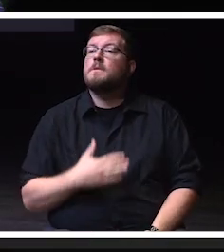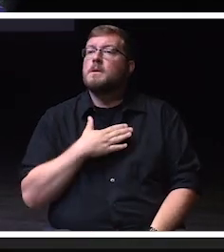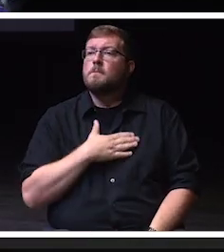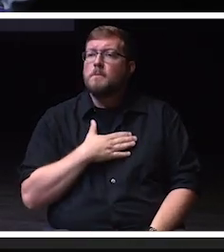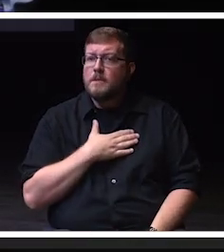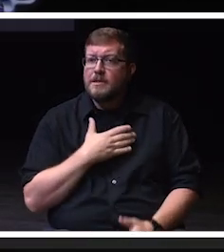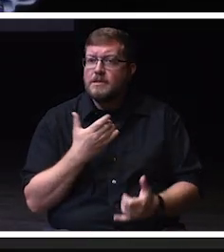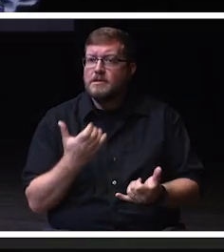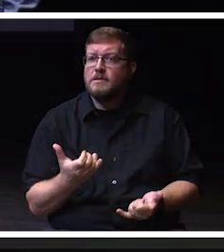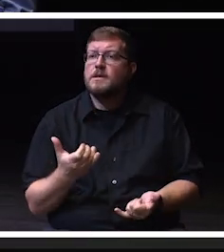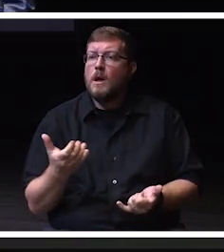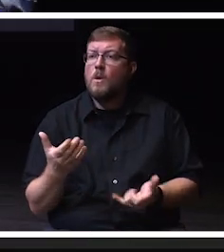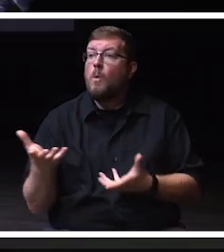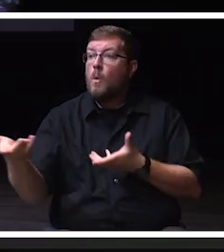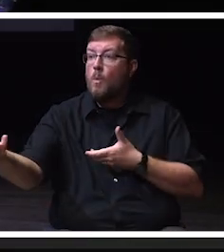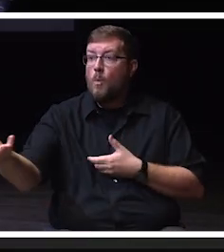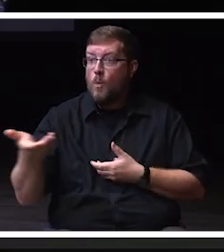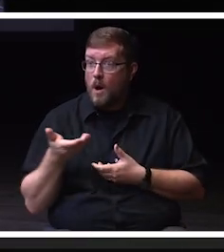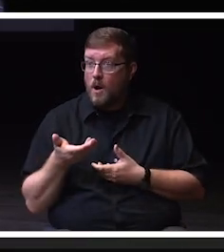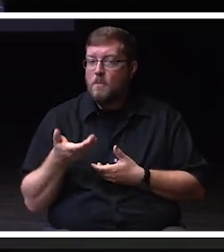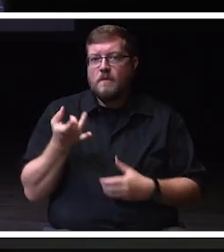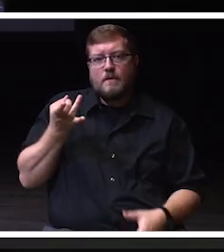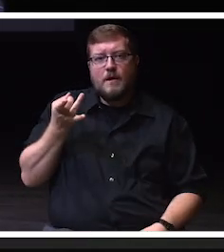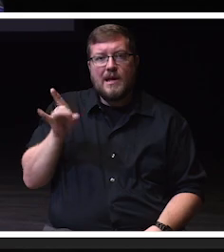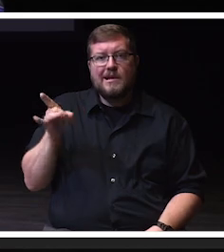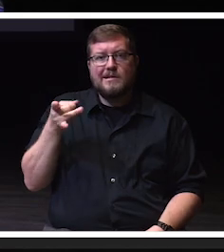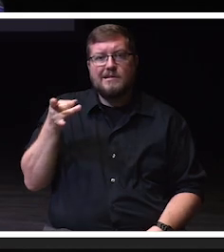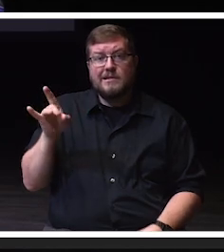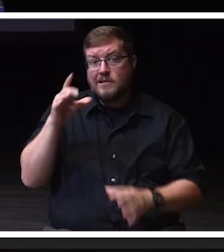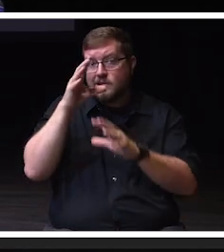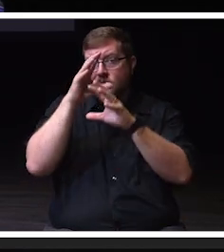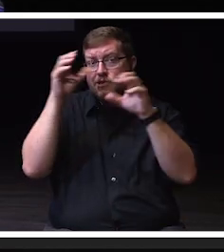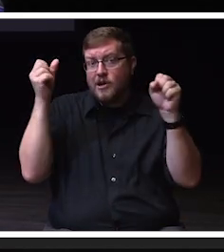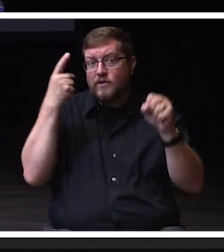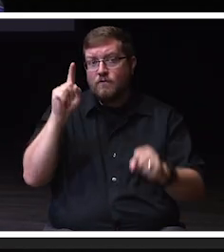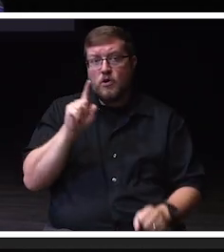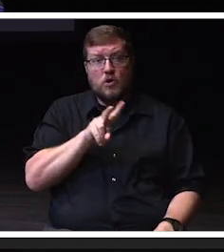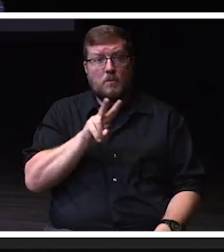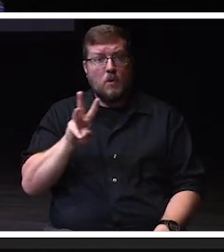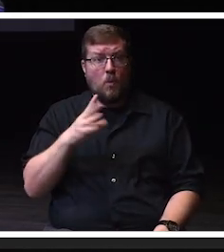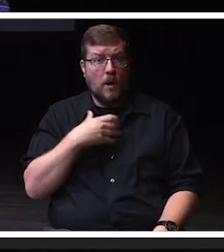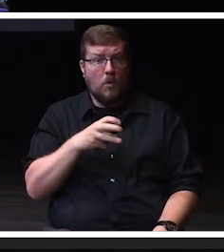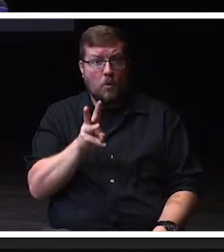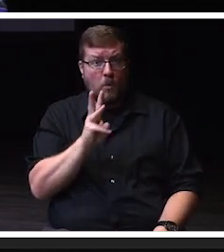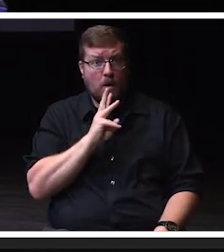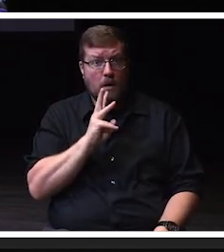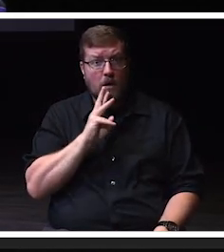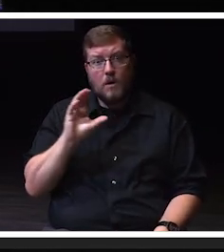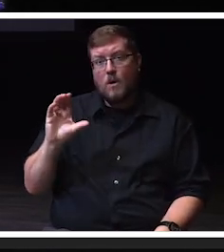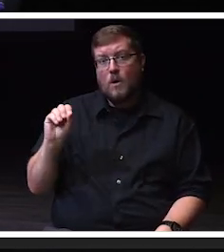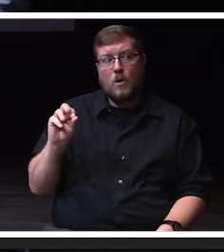join me in welcoming the 18th chancellor of the University of Wisconsin- Whitewater, Corey King.